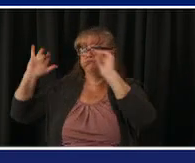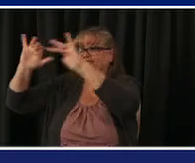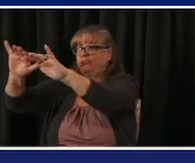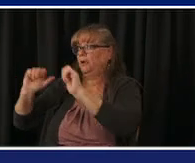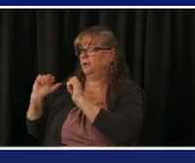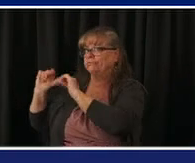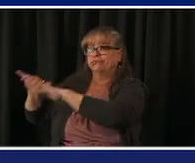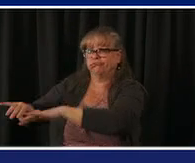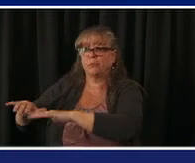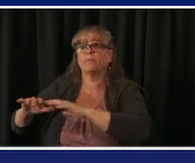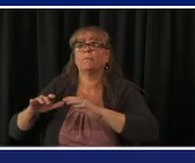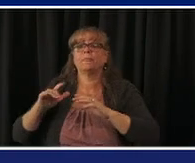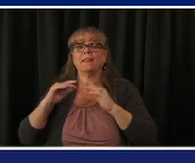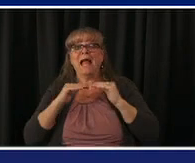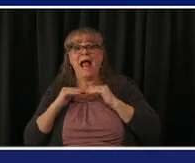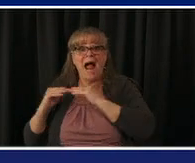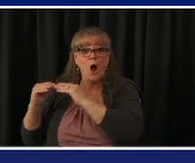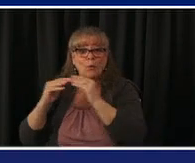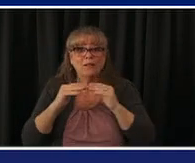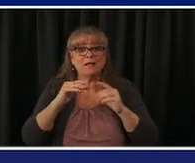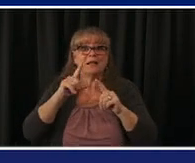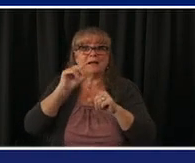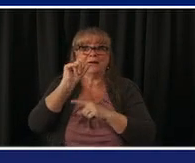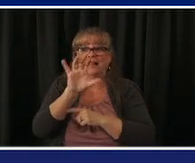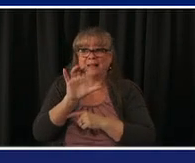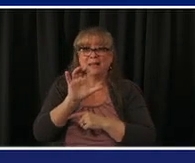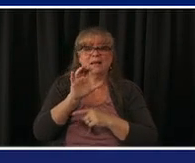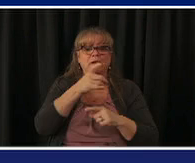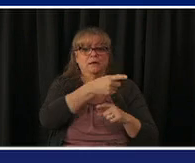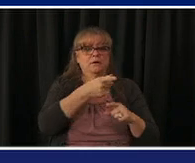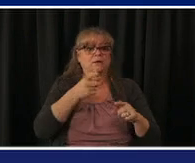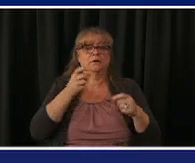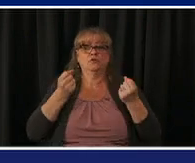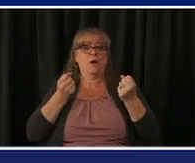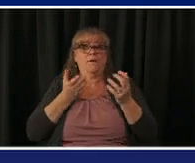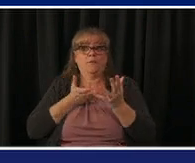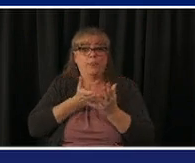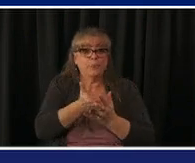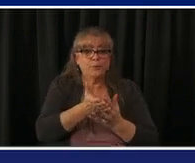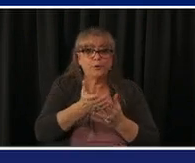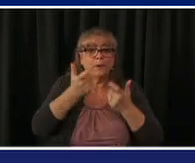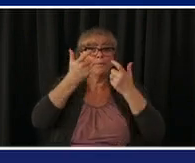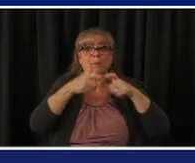have access to a drive-through facility or even a car we've done them in 30 counties we've had 111